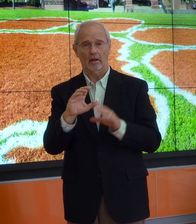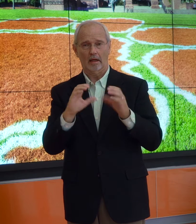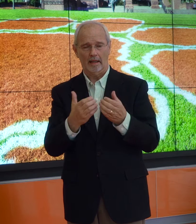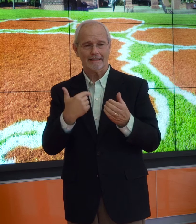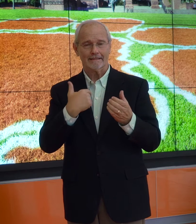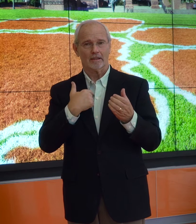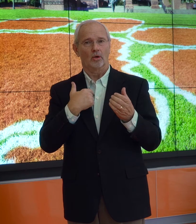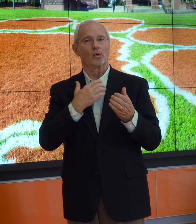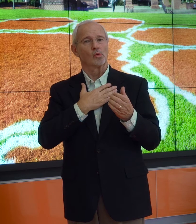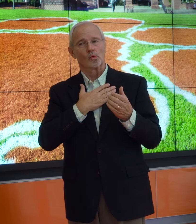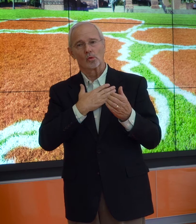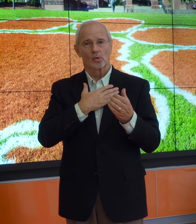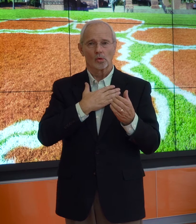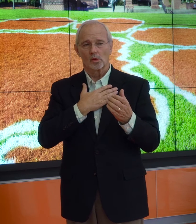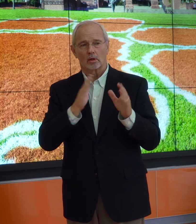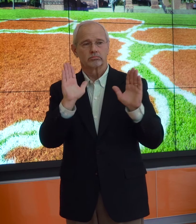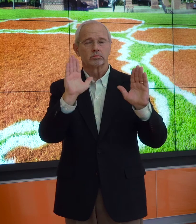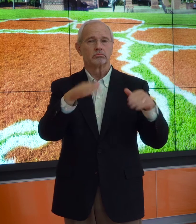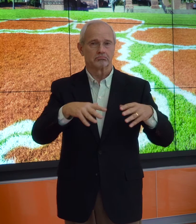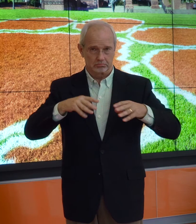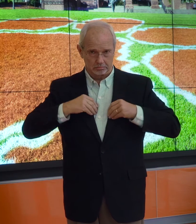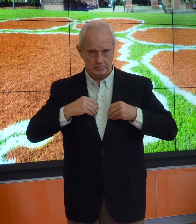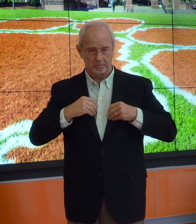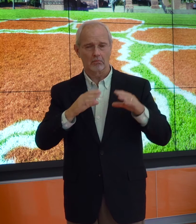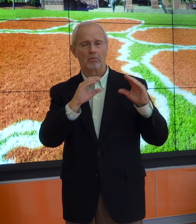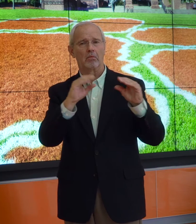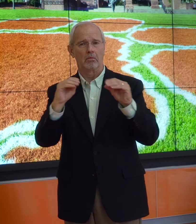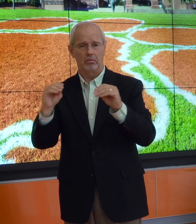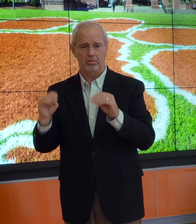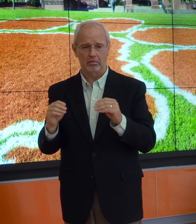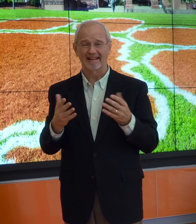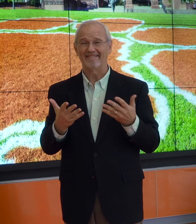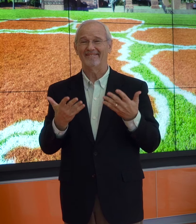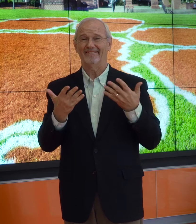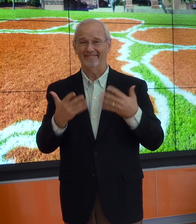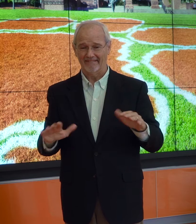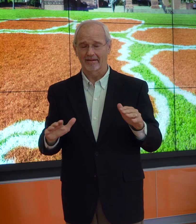I hesitated, but accepted and taught the class.